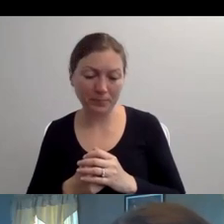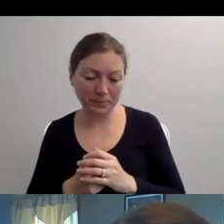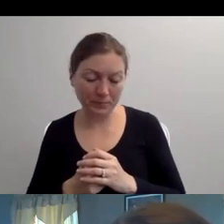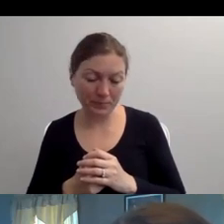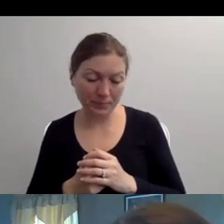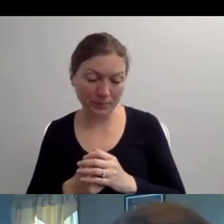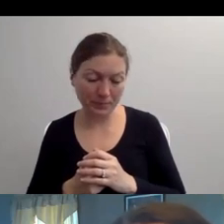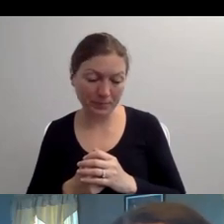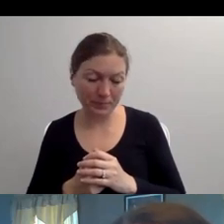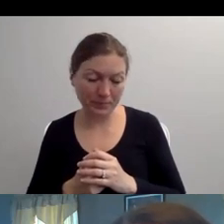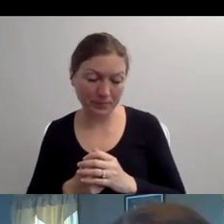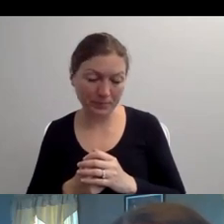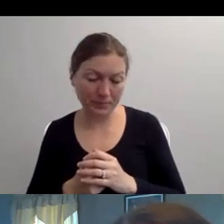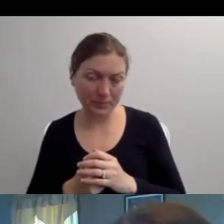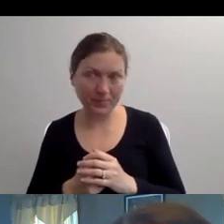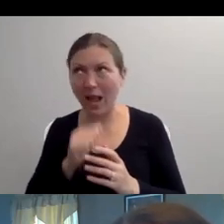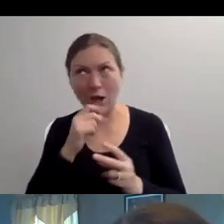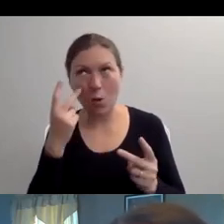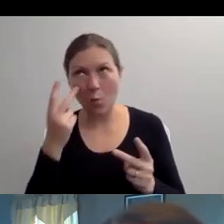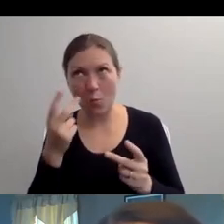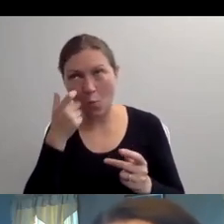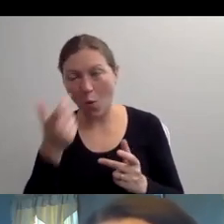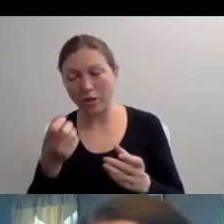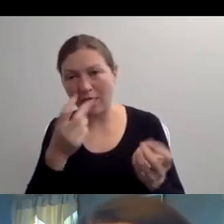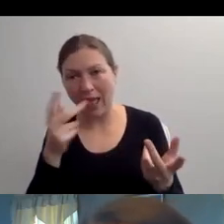BUT IT IS GETTING BETTER. IT IS GETTING BETTER.